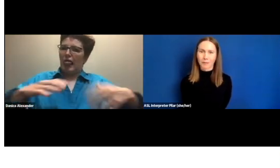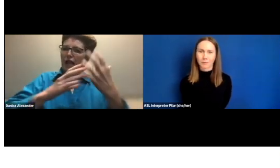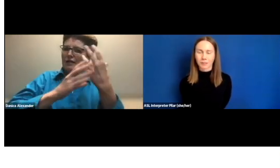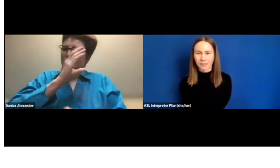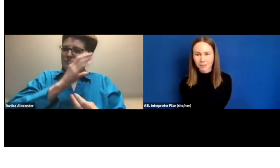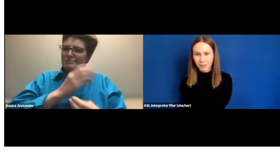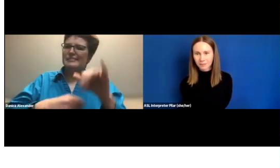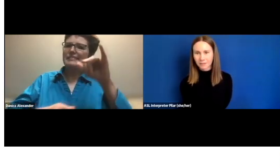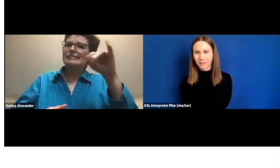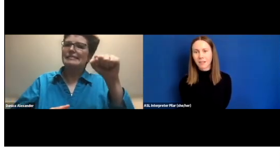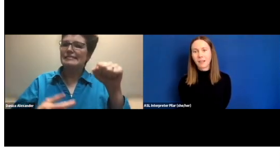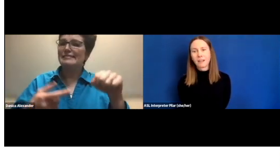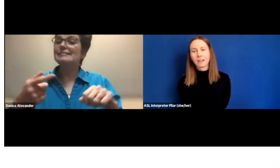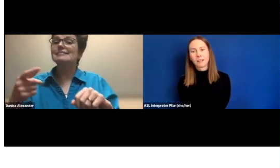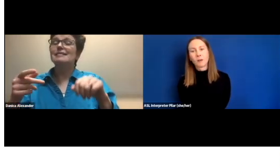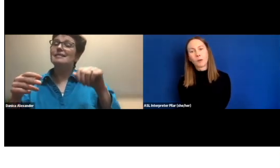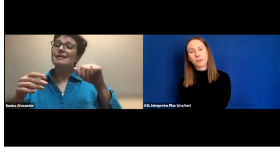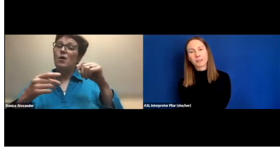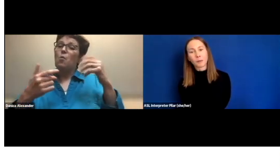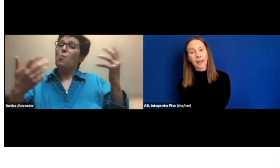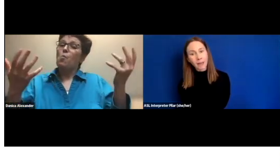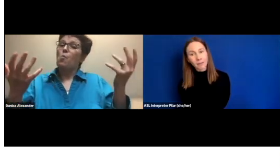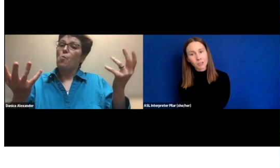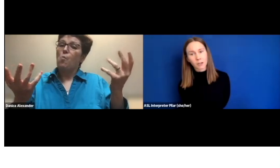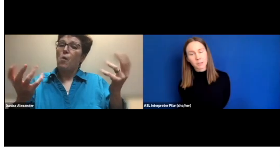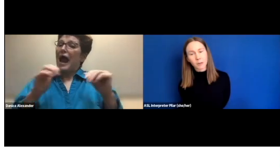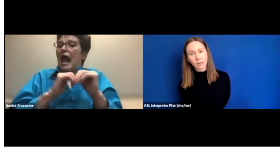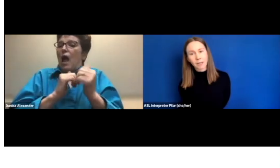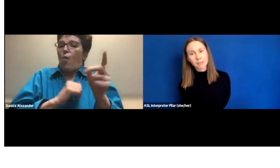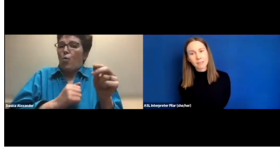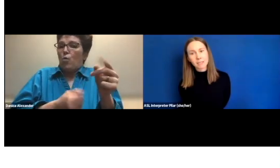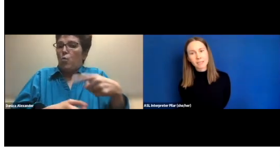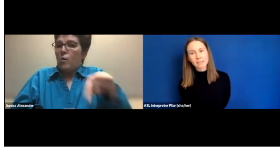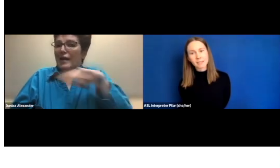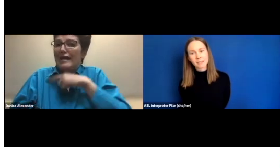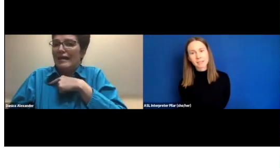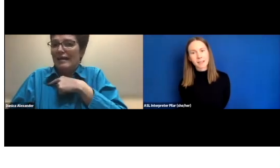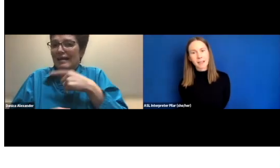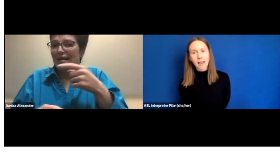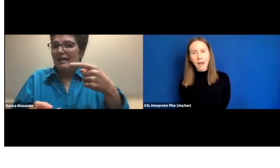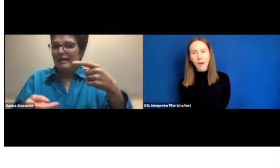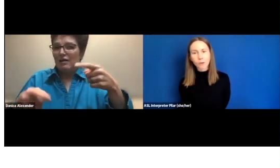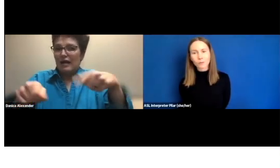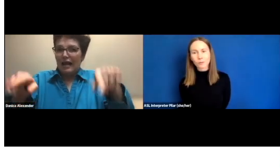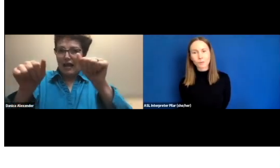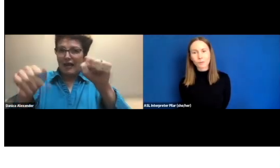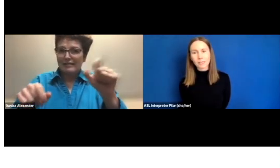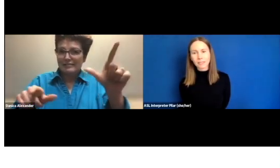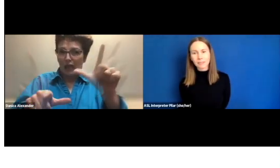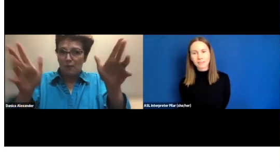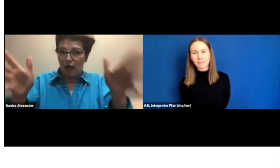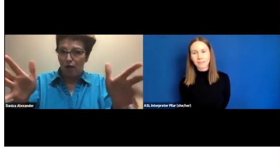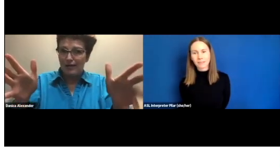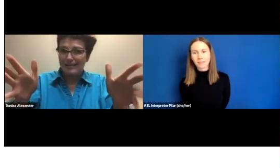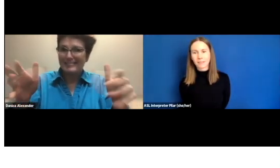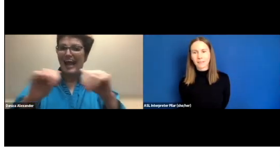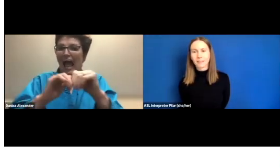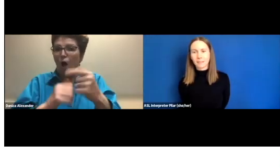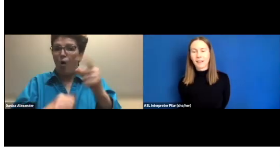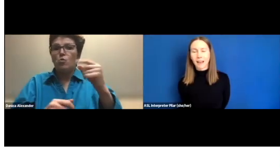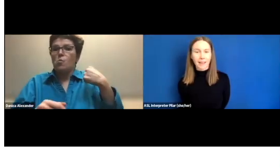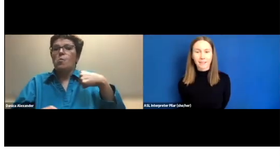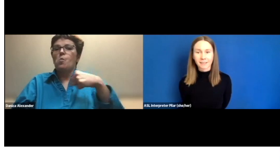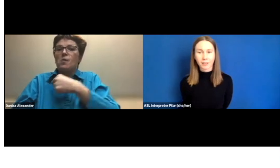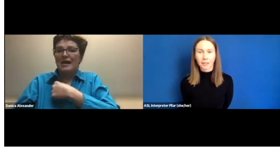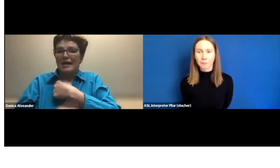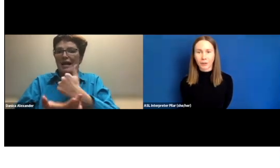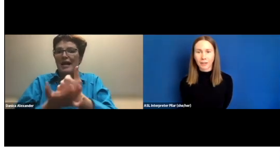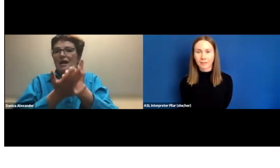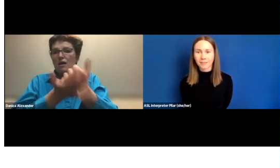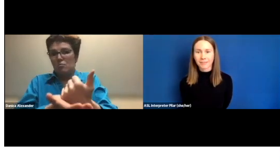on time, I want to make sure we have time for discussion.